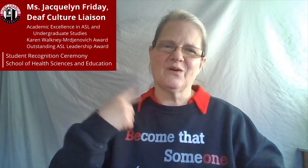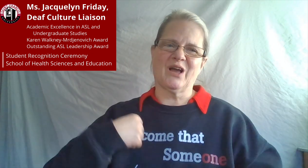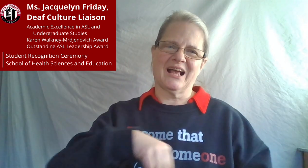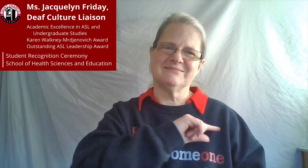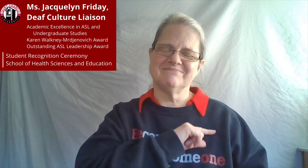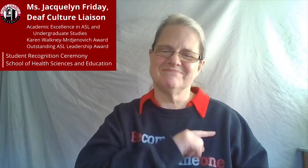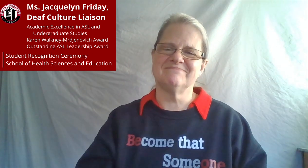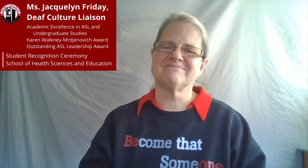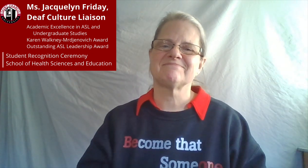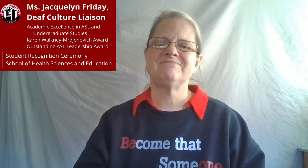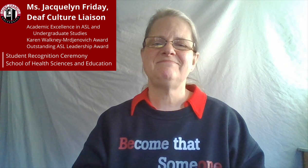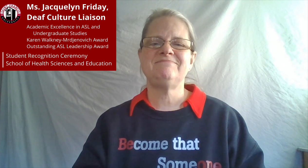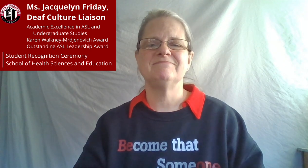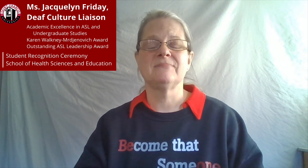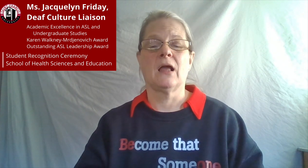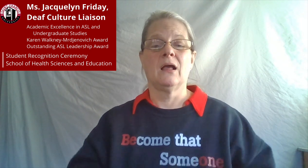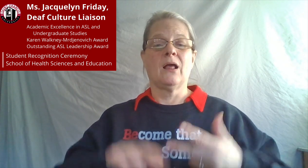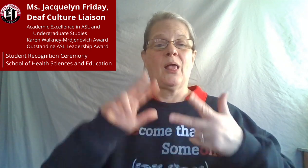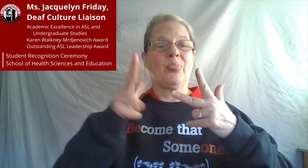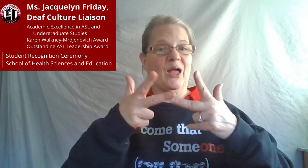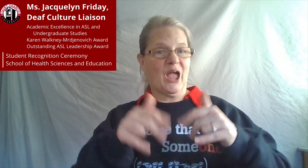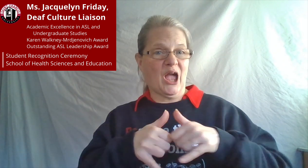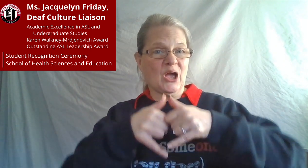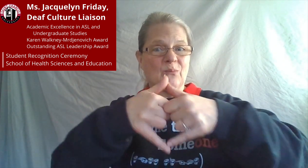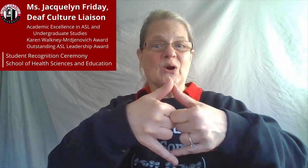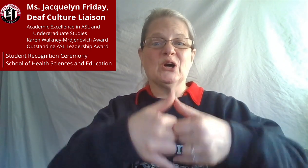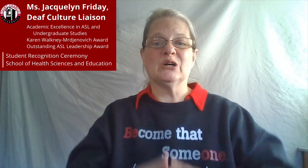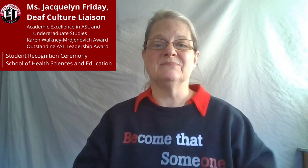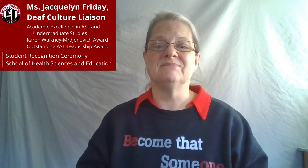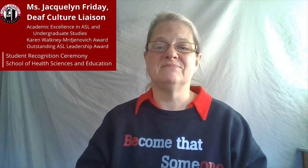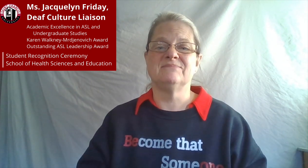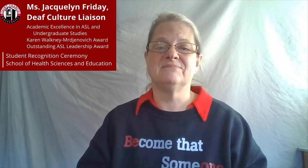I'm just so thankful for everything that you've done.